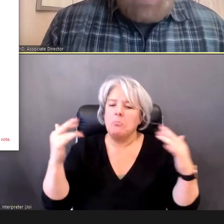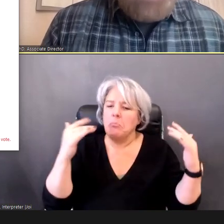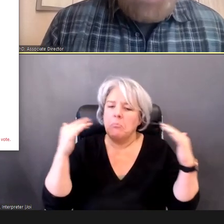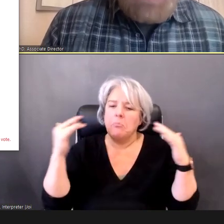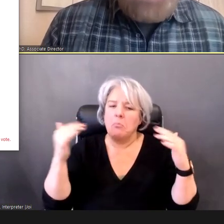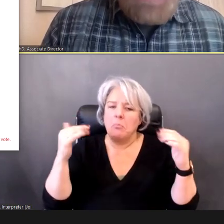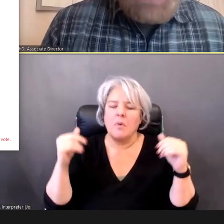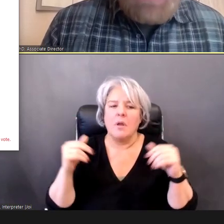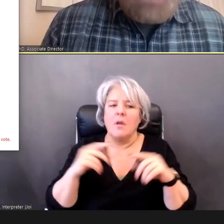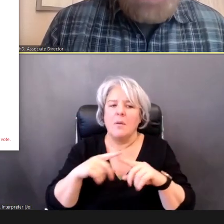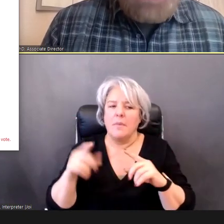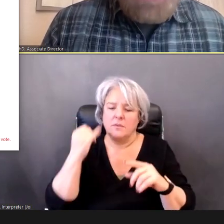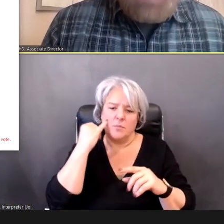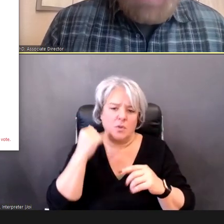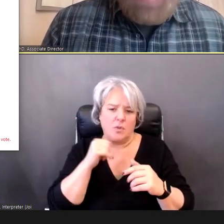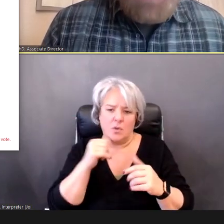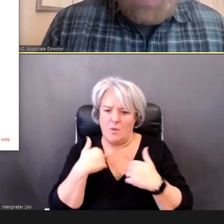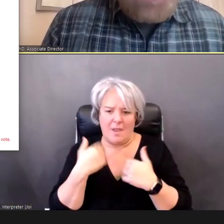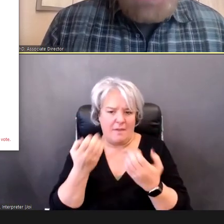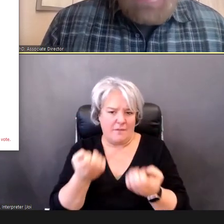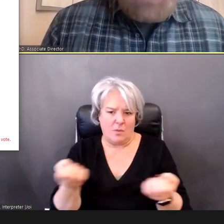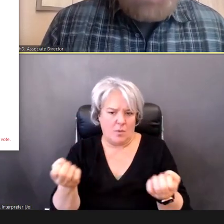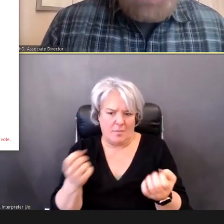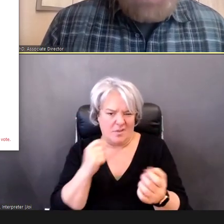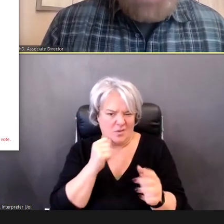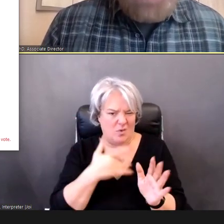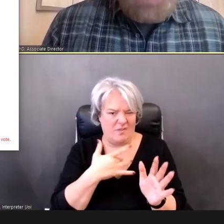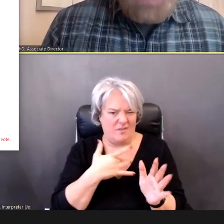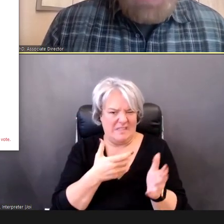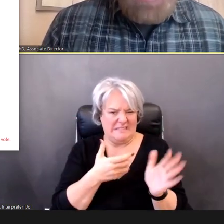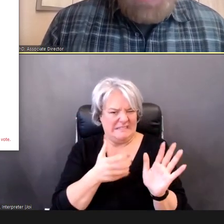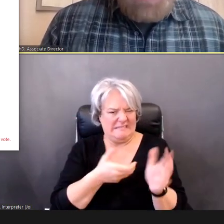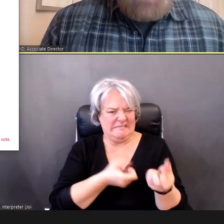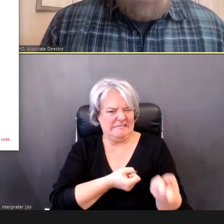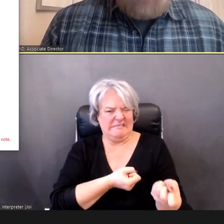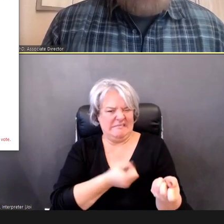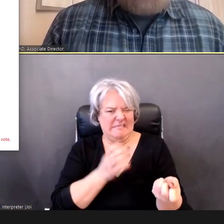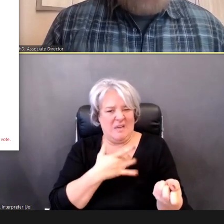in that way, don't answer this.